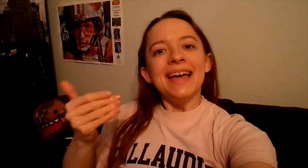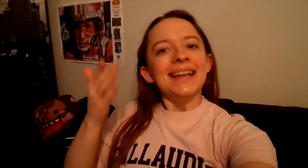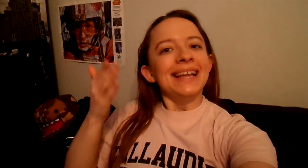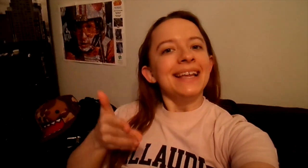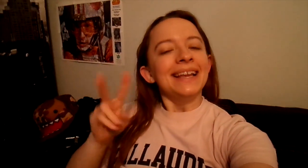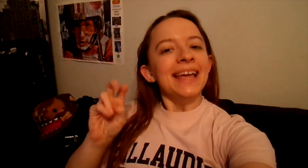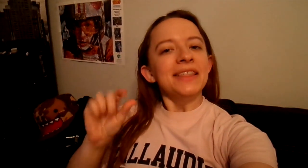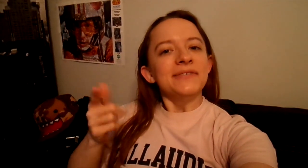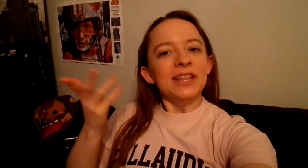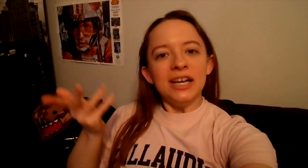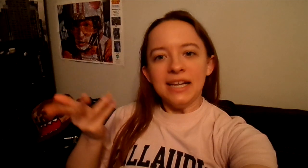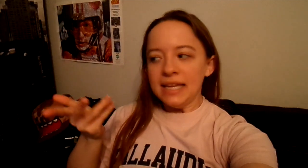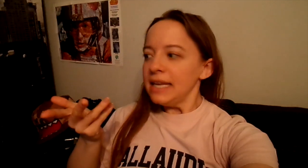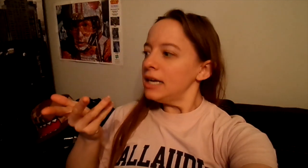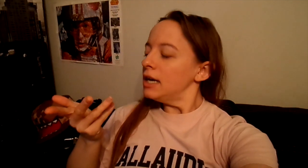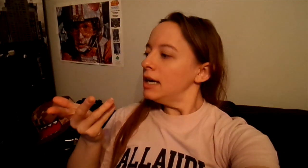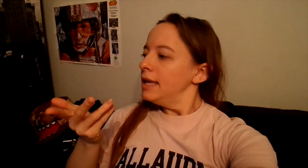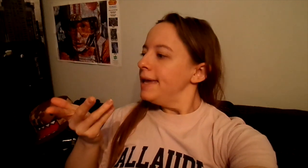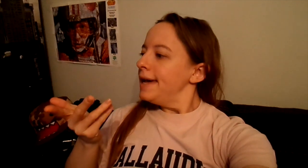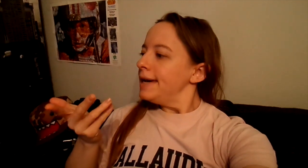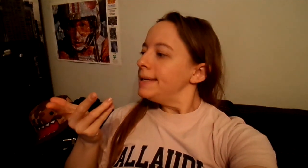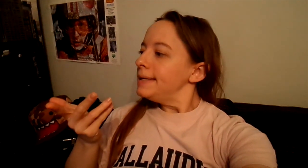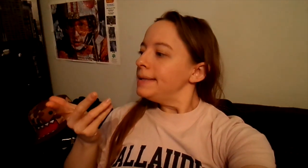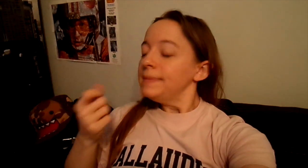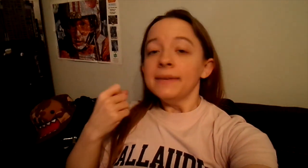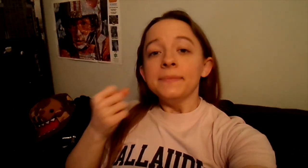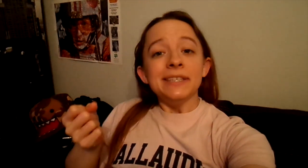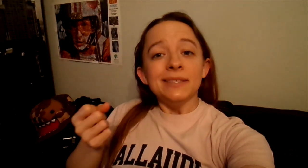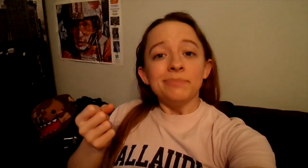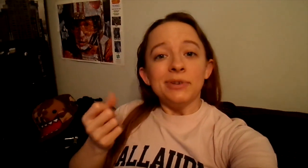ahead and end the vlog here. Umm yeah we just